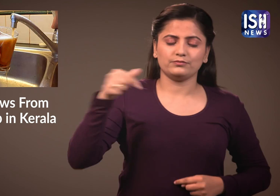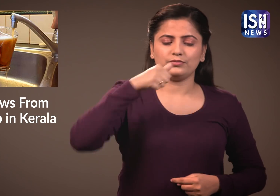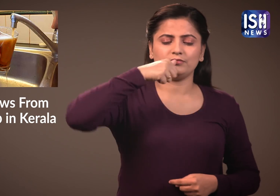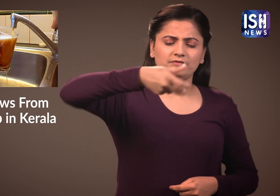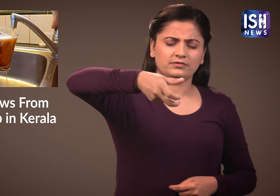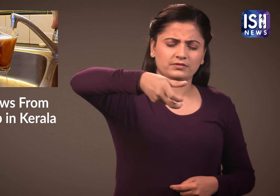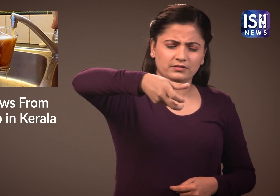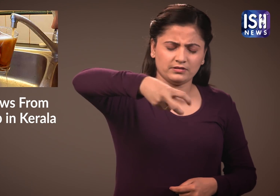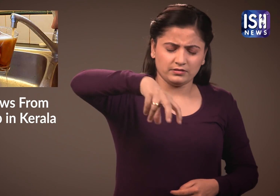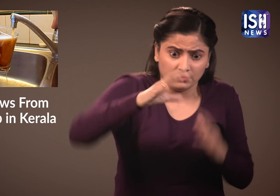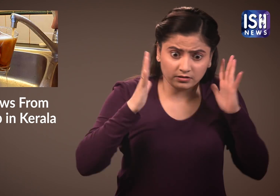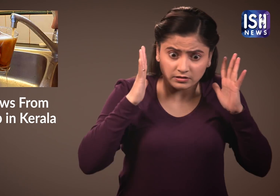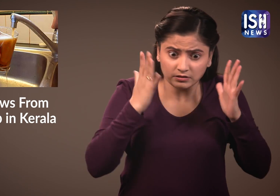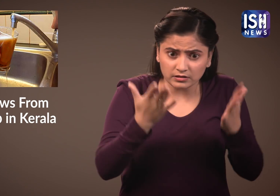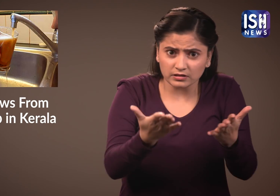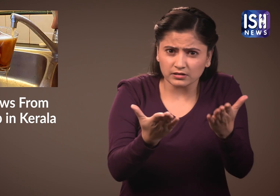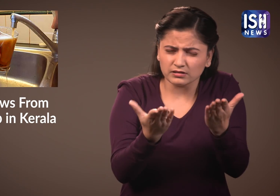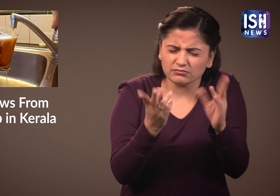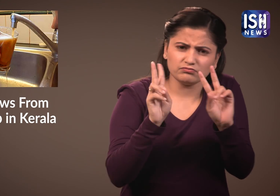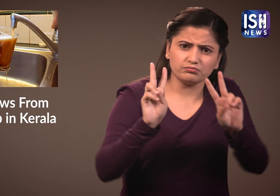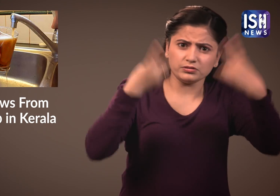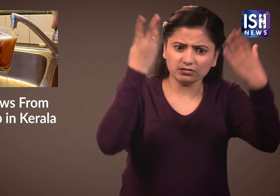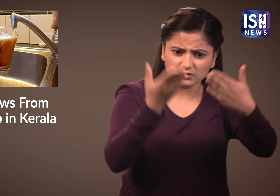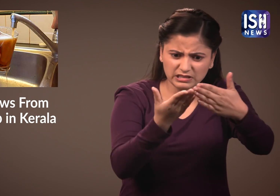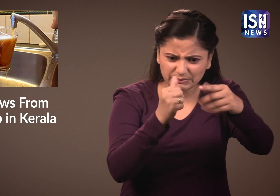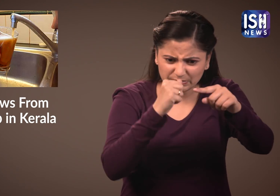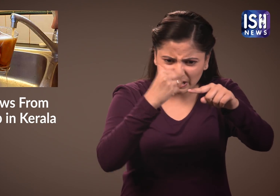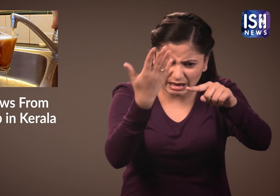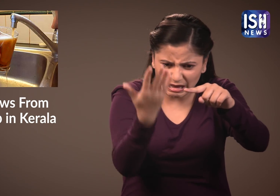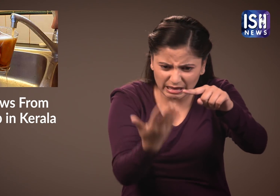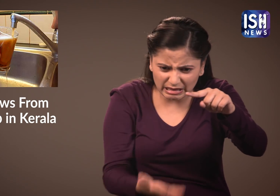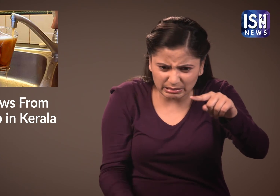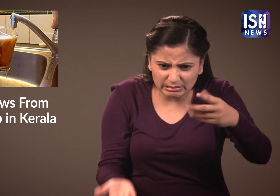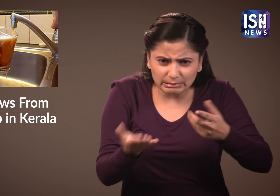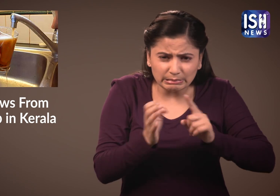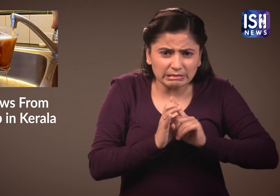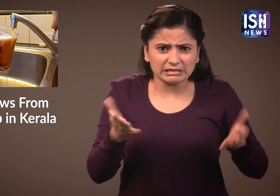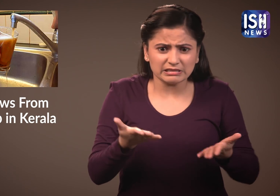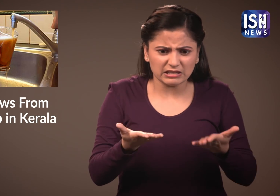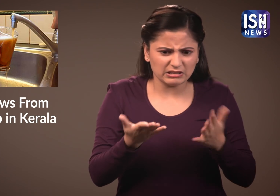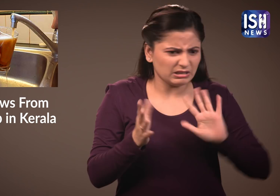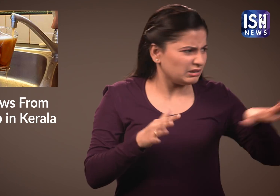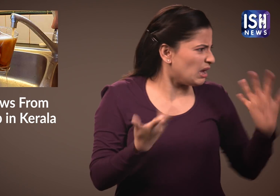When he opened the tap he was shocked to see the strange liquid.